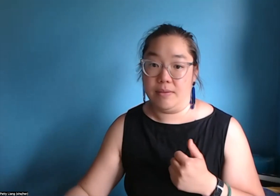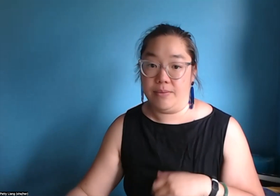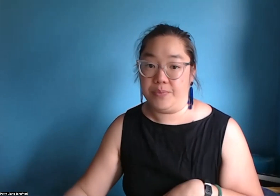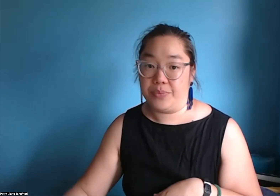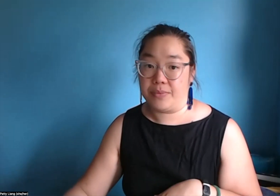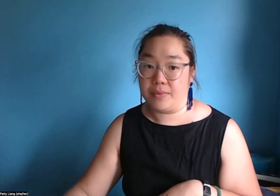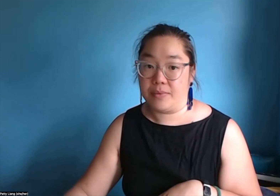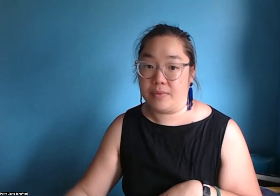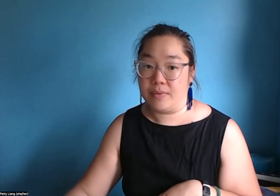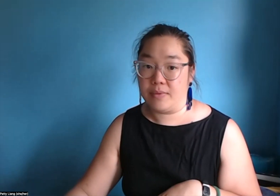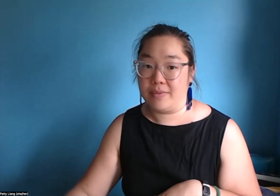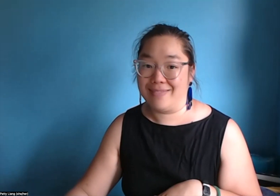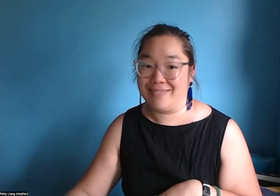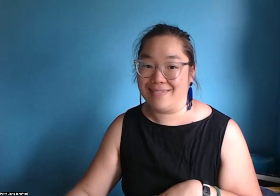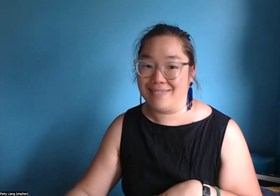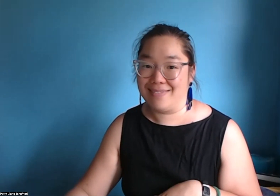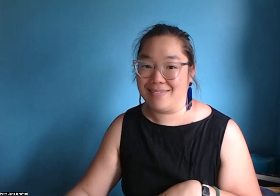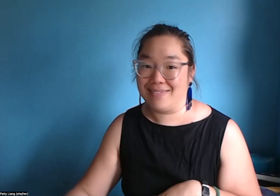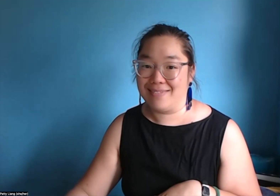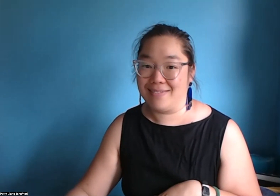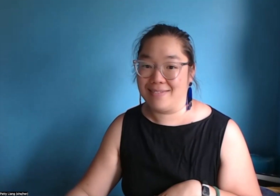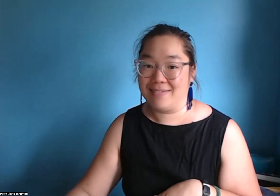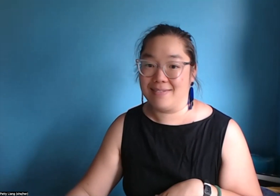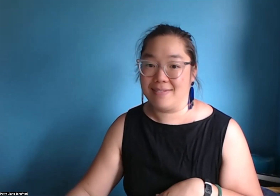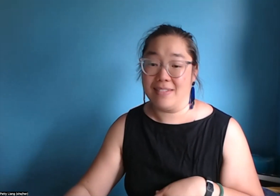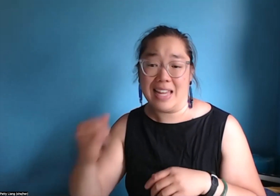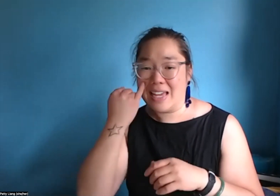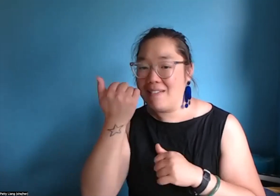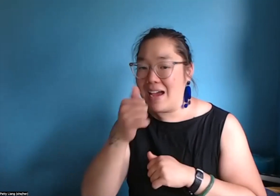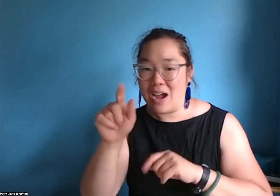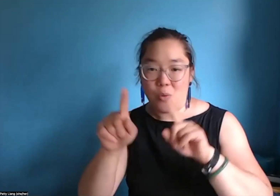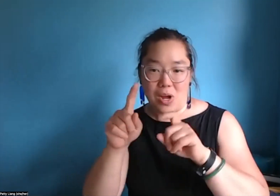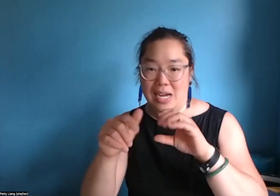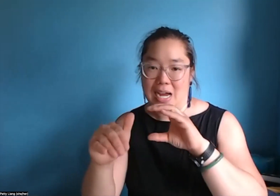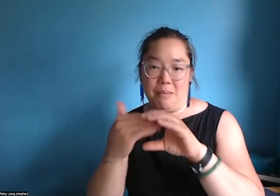seen out there that you might be interested in. Yeah so f you want to go ahead and take over?